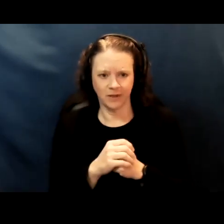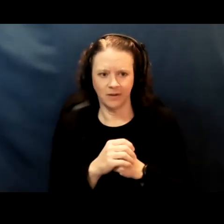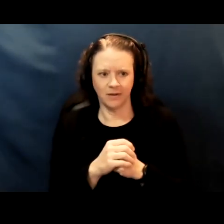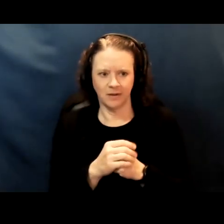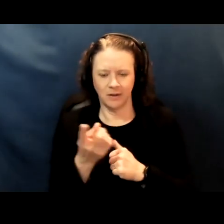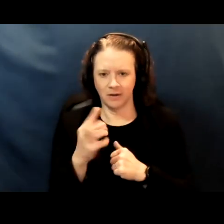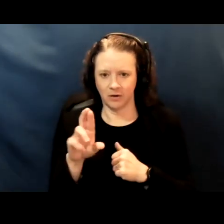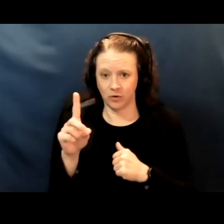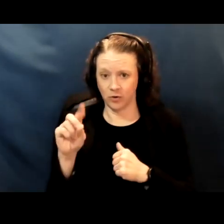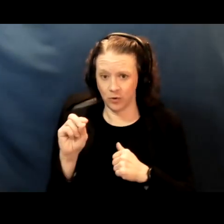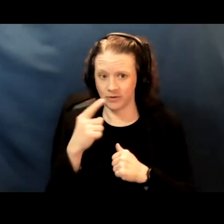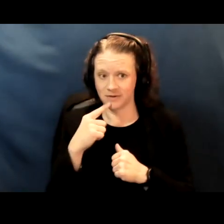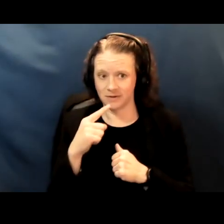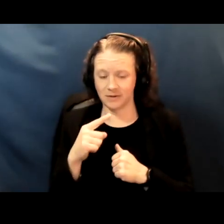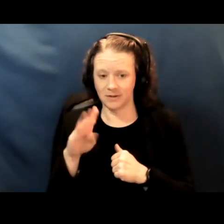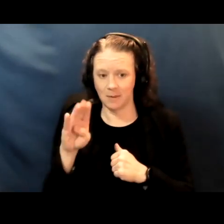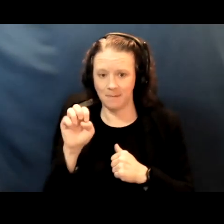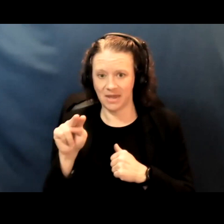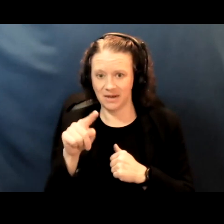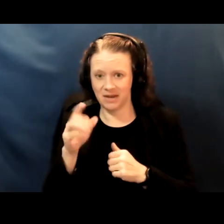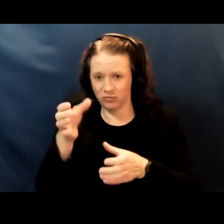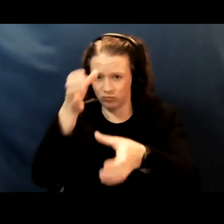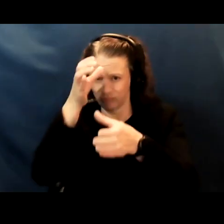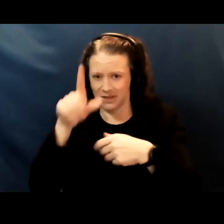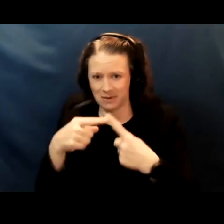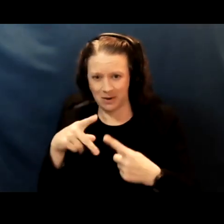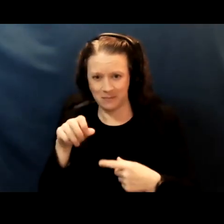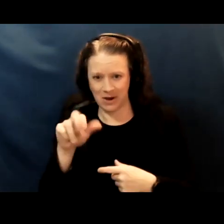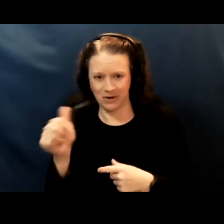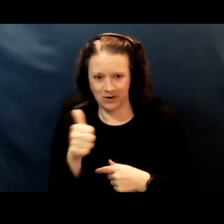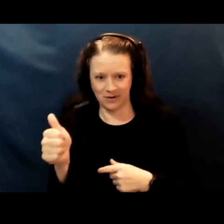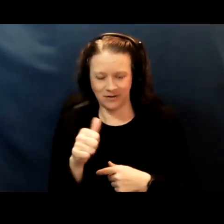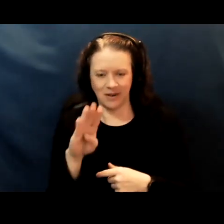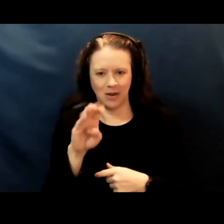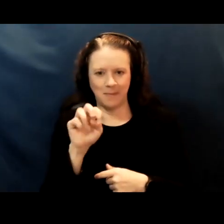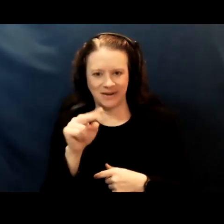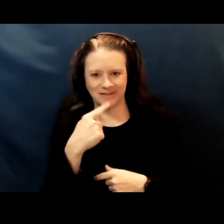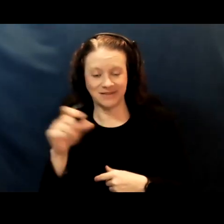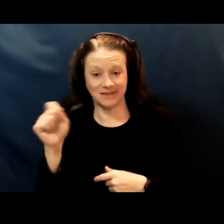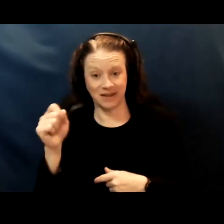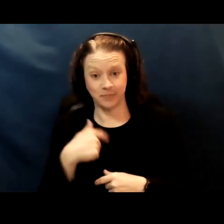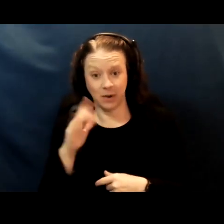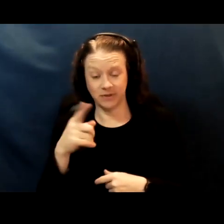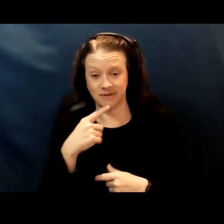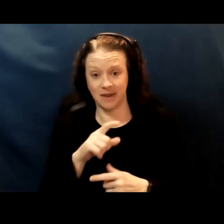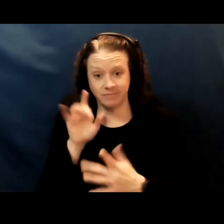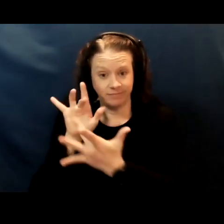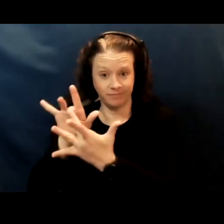Ben is our paratransit guru, so I would refer to him. Yeah, I can take that one. So yeah, I would say contact paratransit directly,